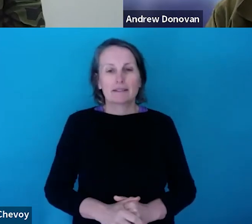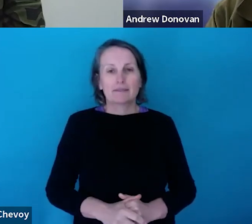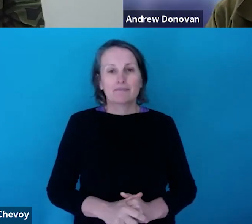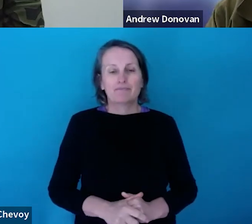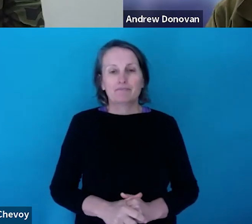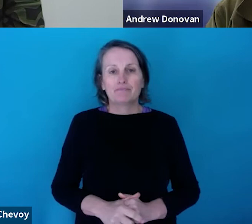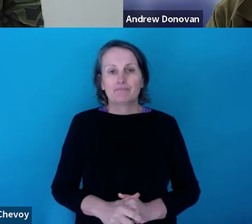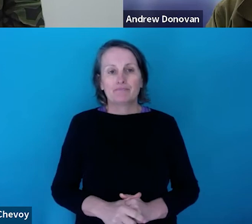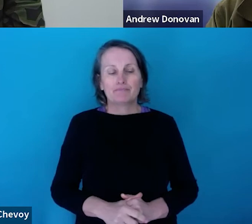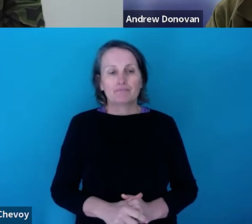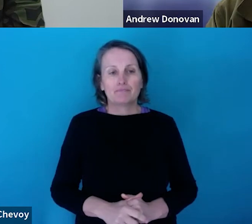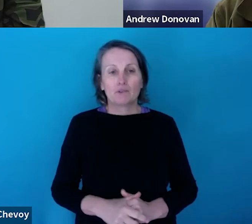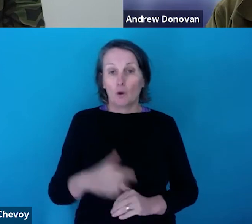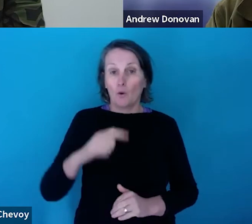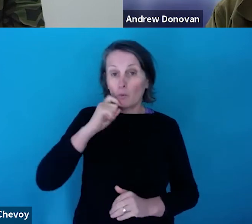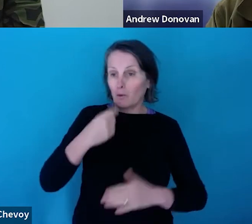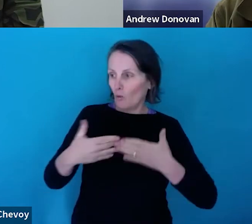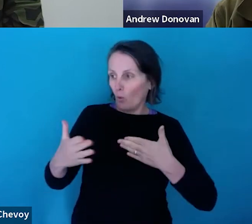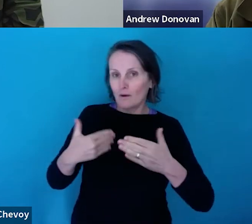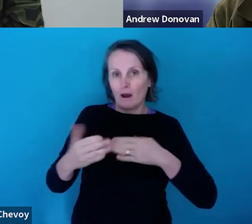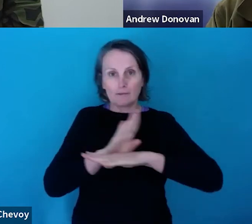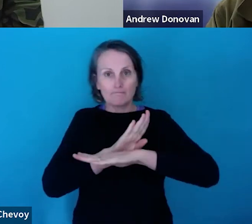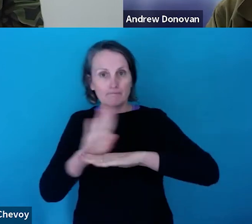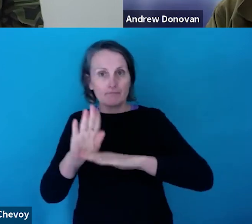for - to curate panels who come with